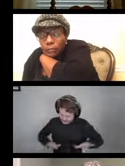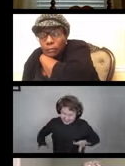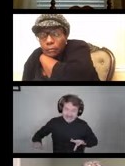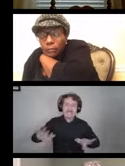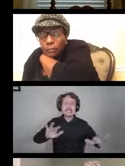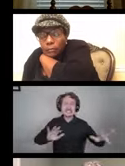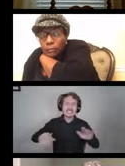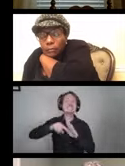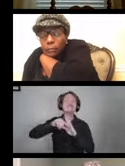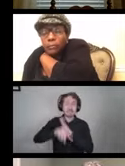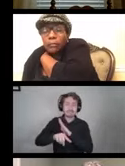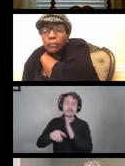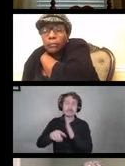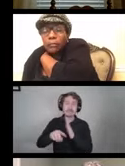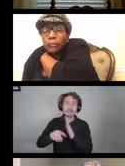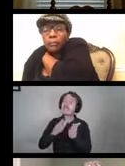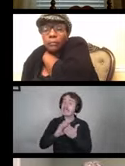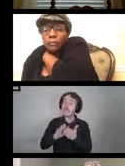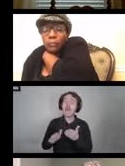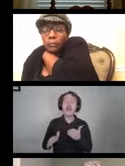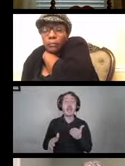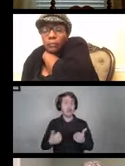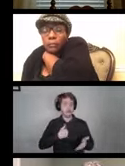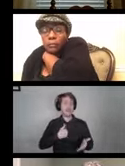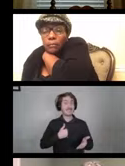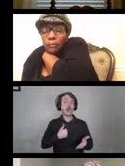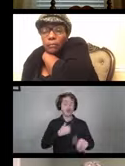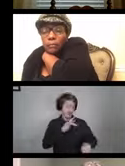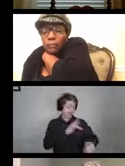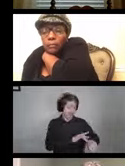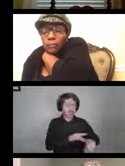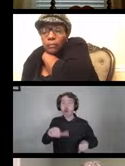on my power chair that others and myself would be touching.